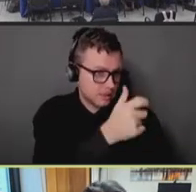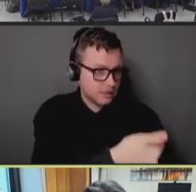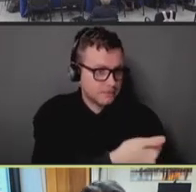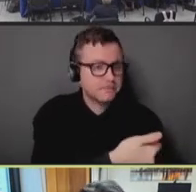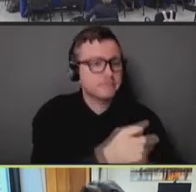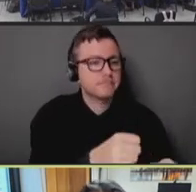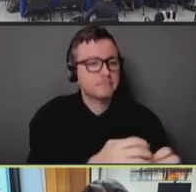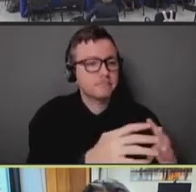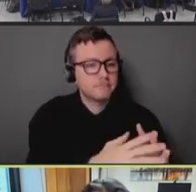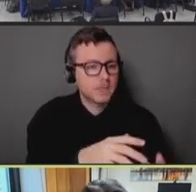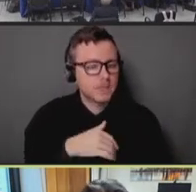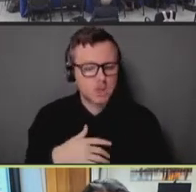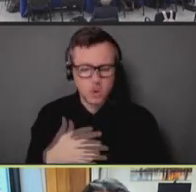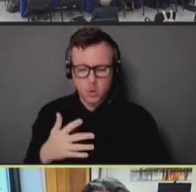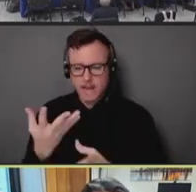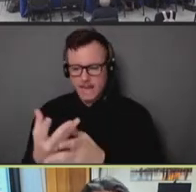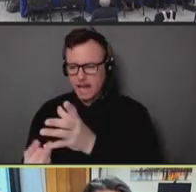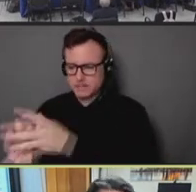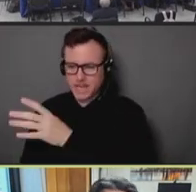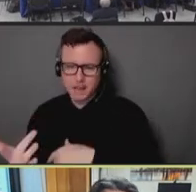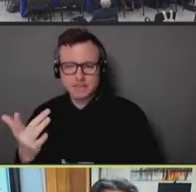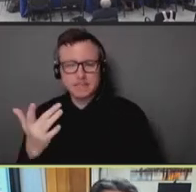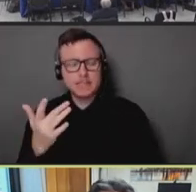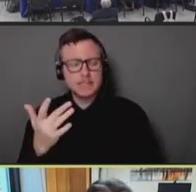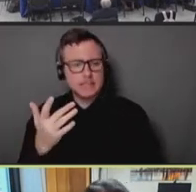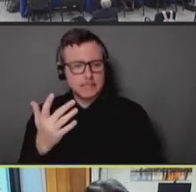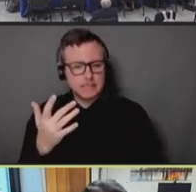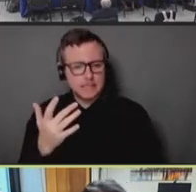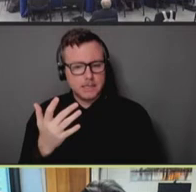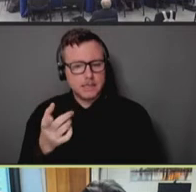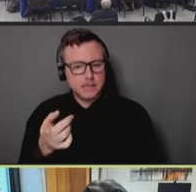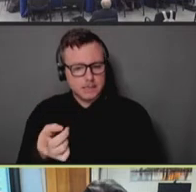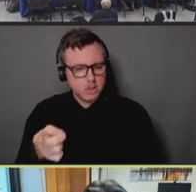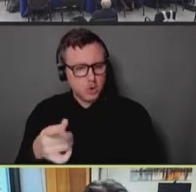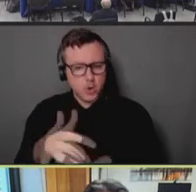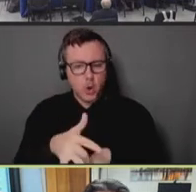have been -- that were identified early in the vaccination roll out. We built and deployed